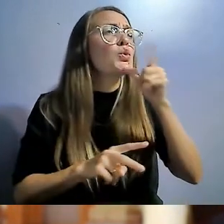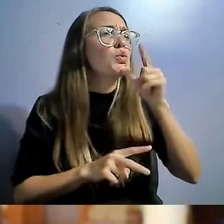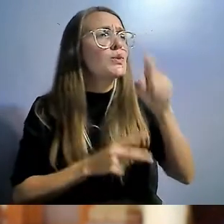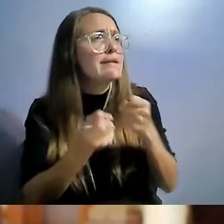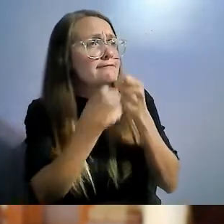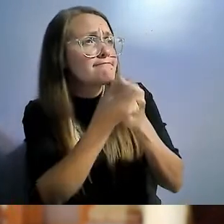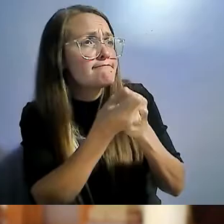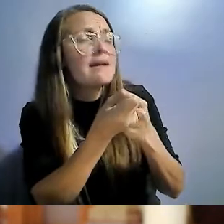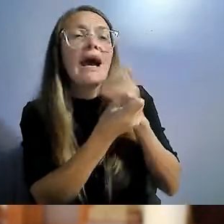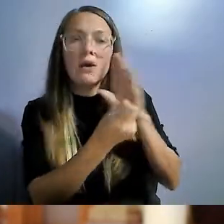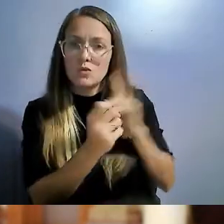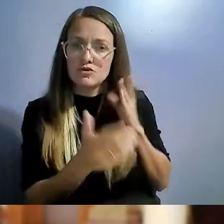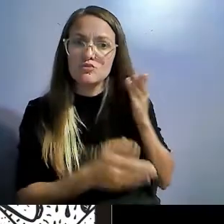Thank you so much again.